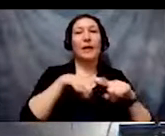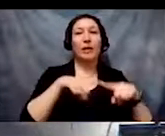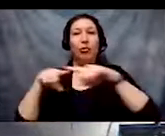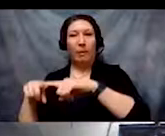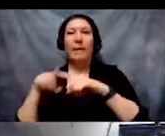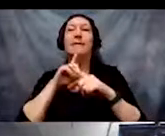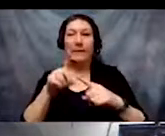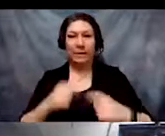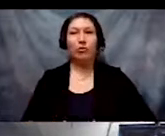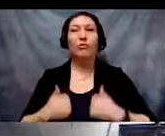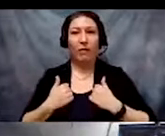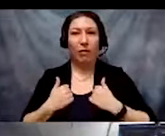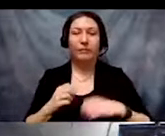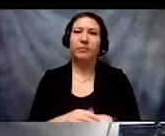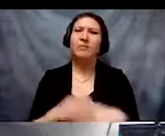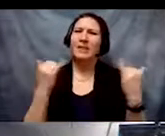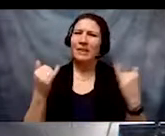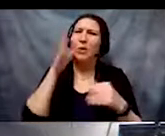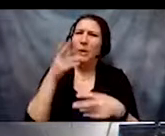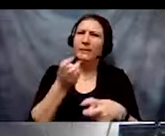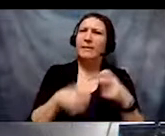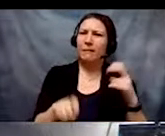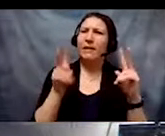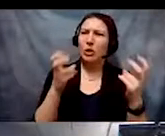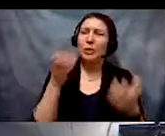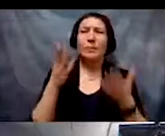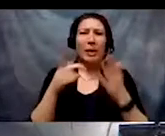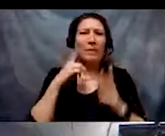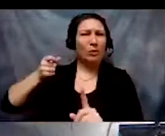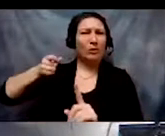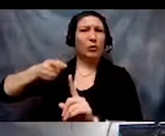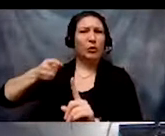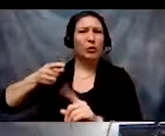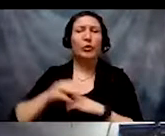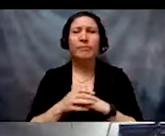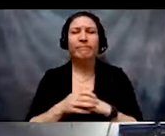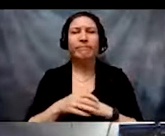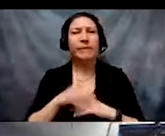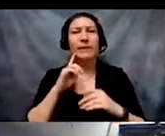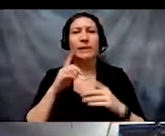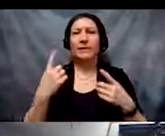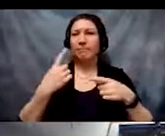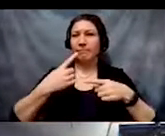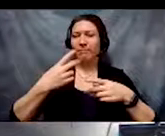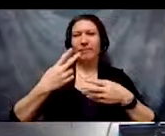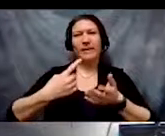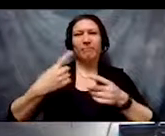possibly triggering issues that occur at the intersection of racism and ableism.